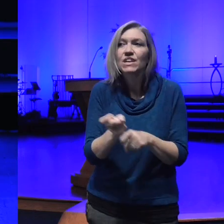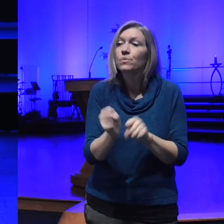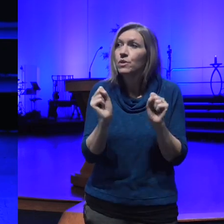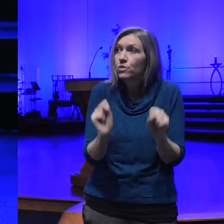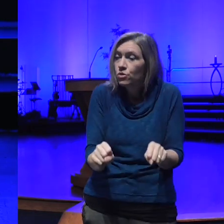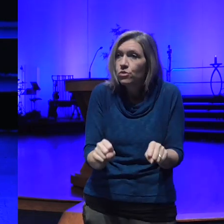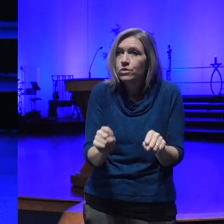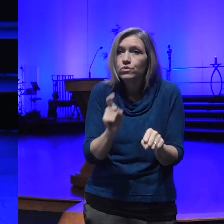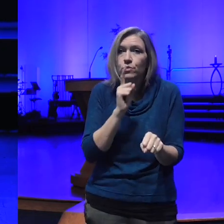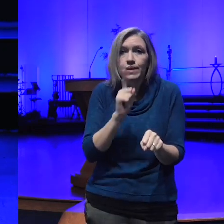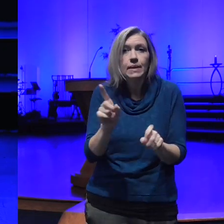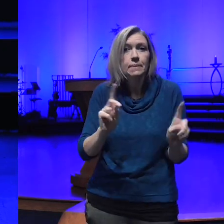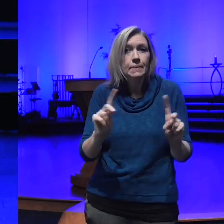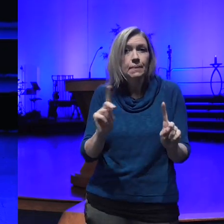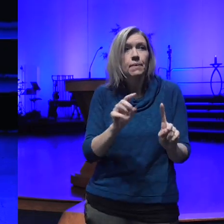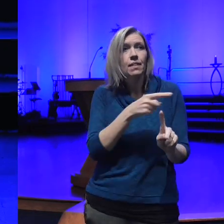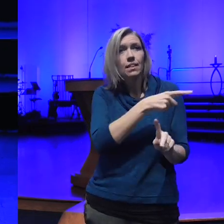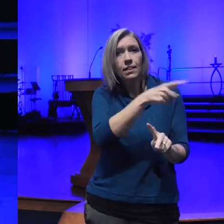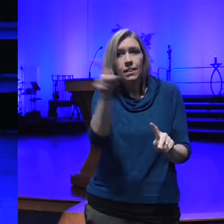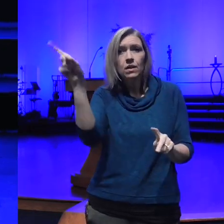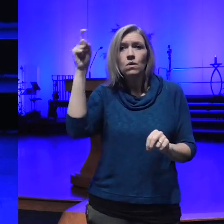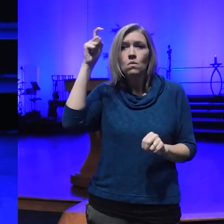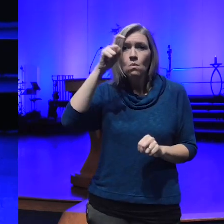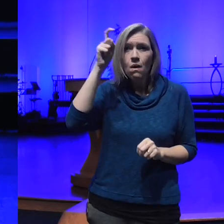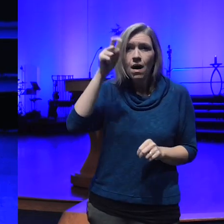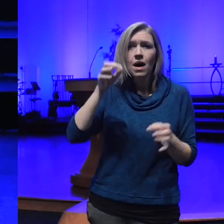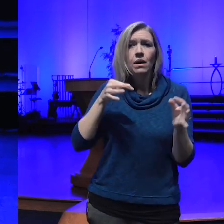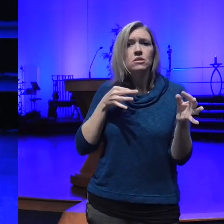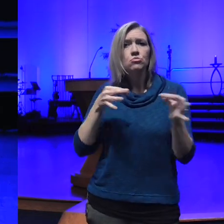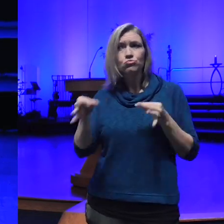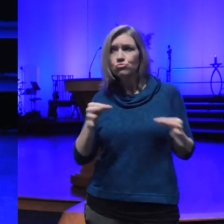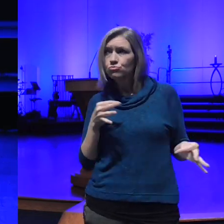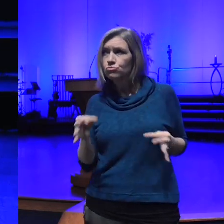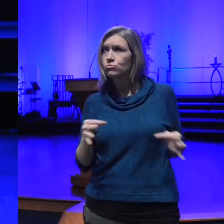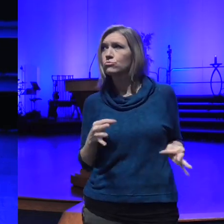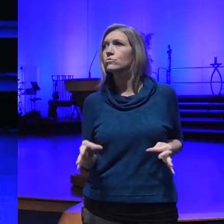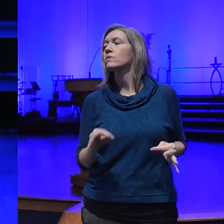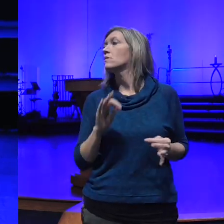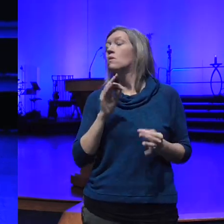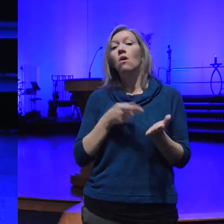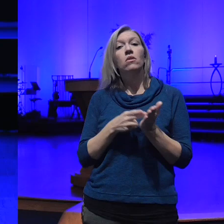people were very wise and articulate and honestly in all of the ones that we included and the ones